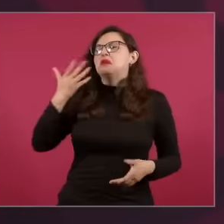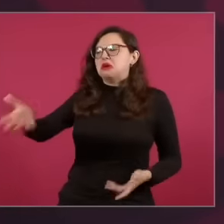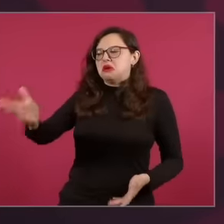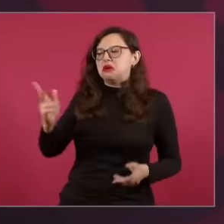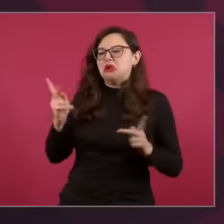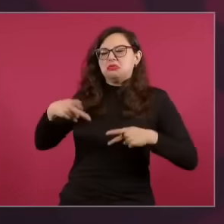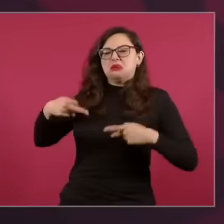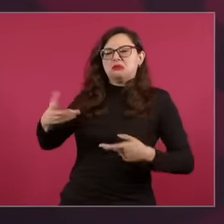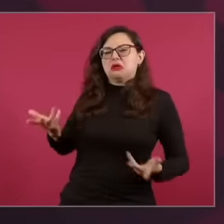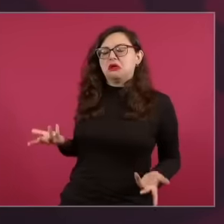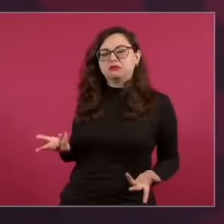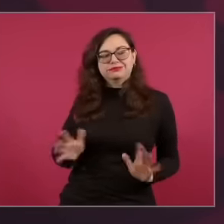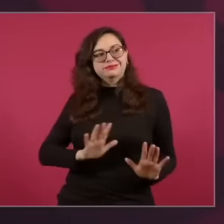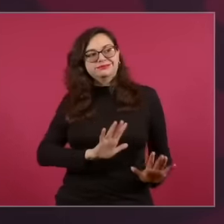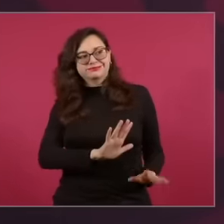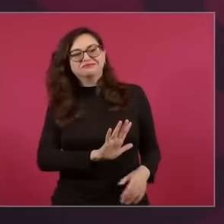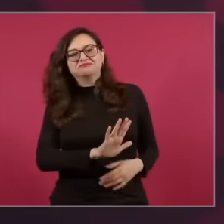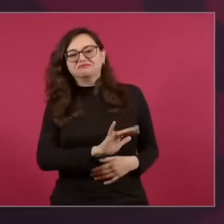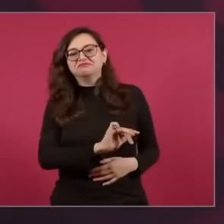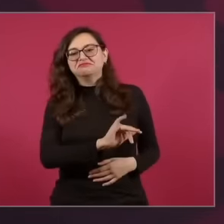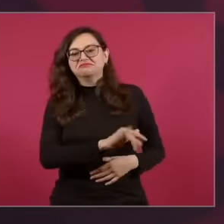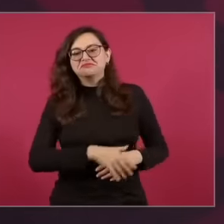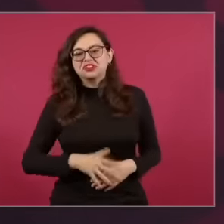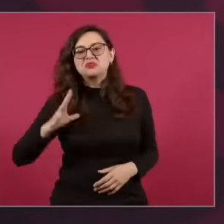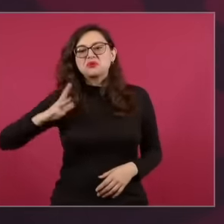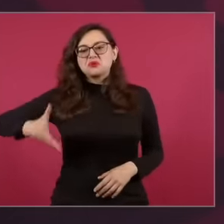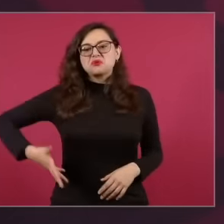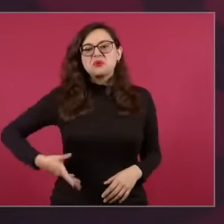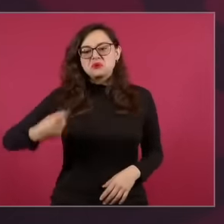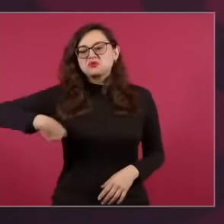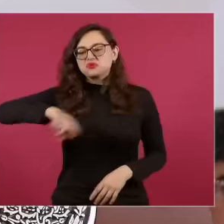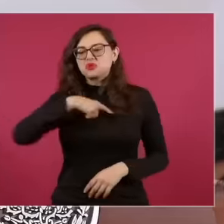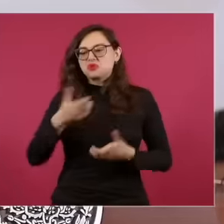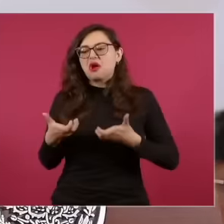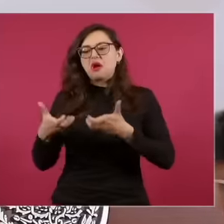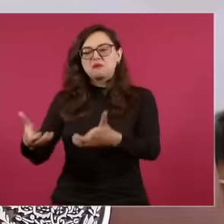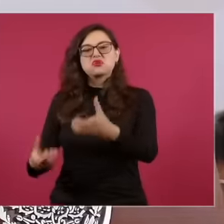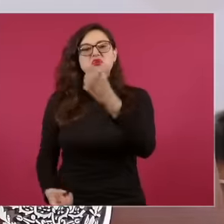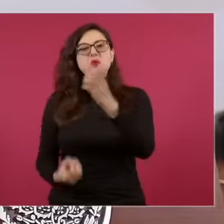that we are the ones who are on the right path, only that in this